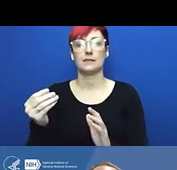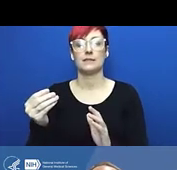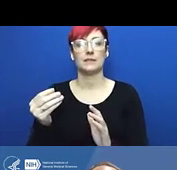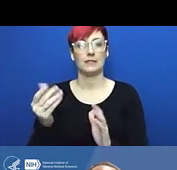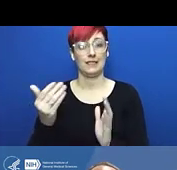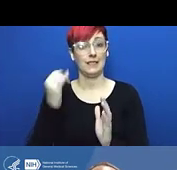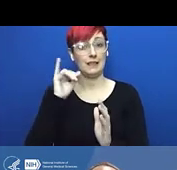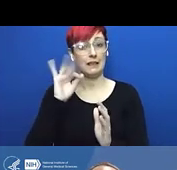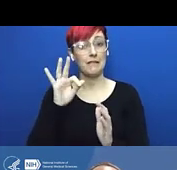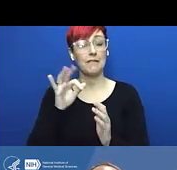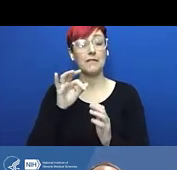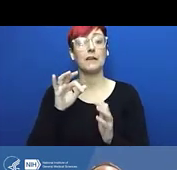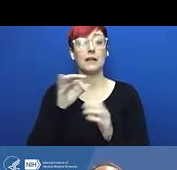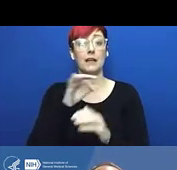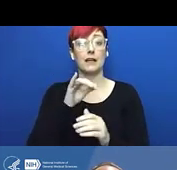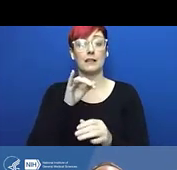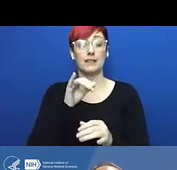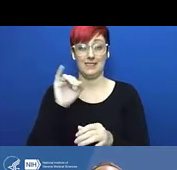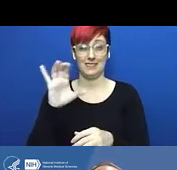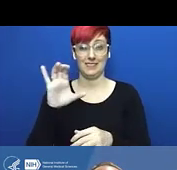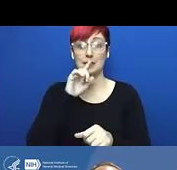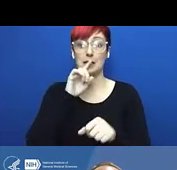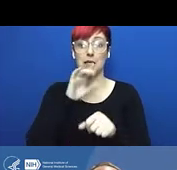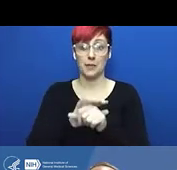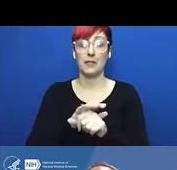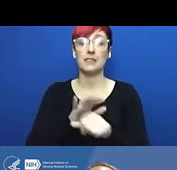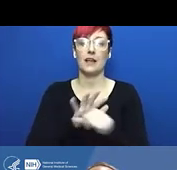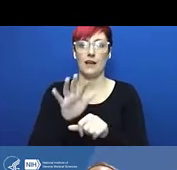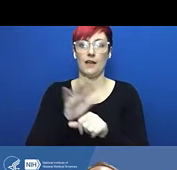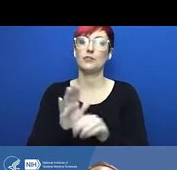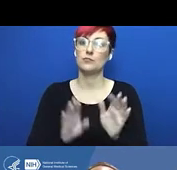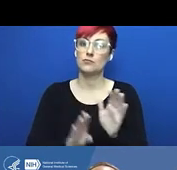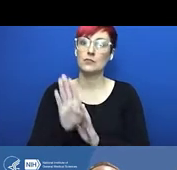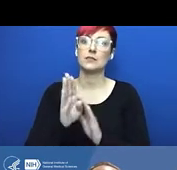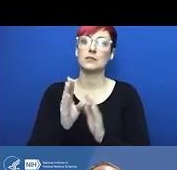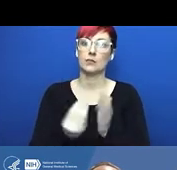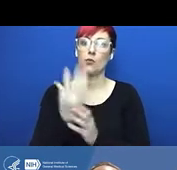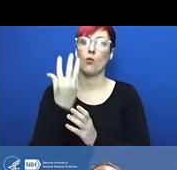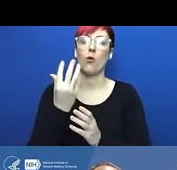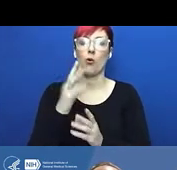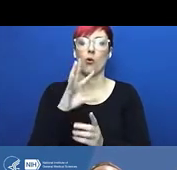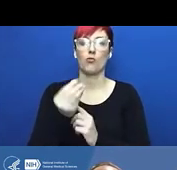The university commission, the University of California Center for Laboratory Safety